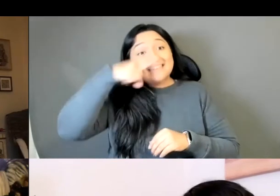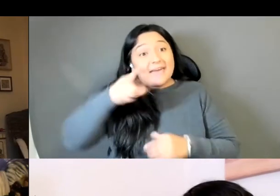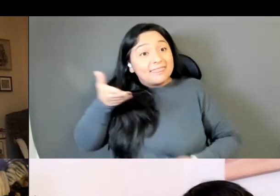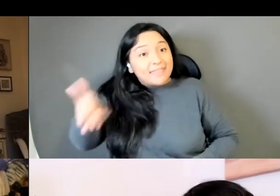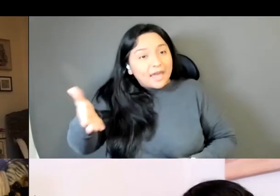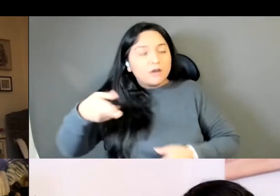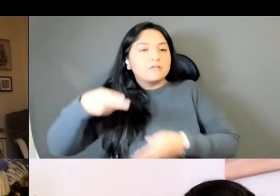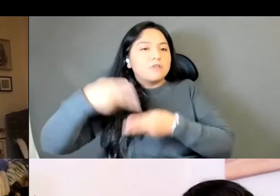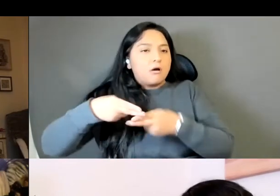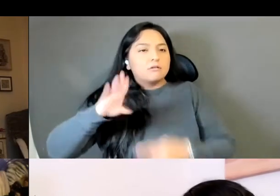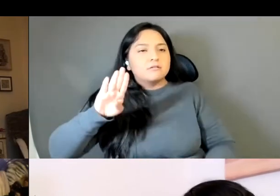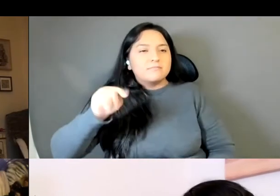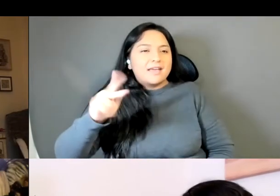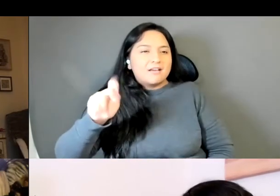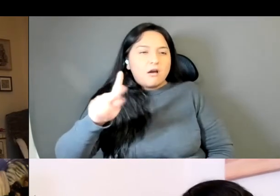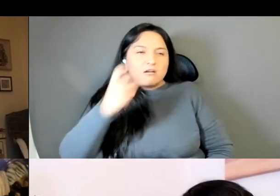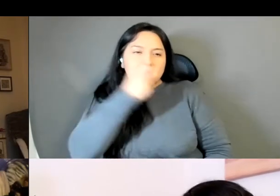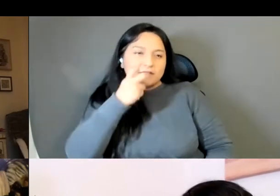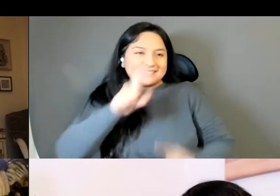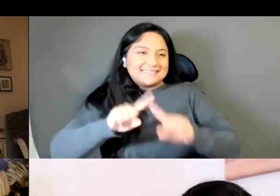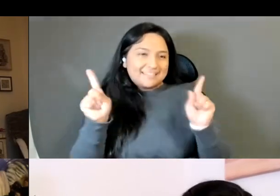And so I think one thing that happens when you speak a lot of languages is you're not